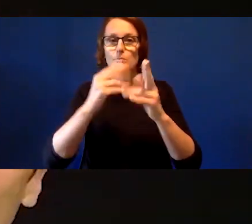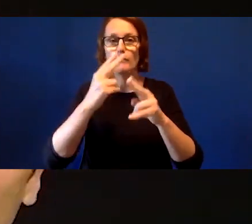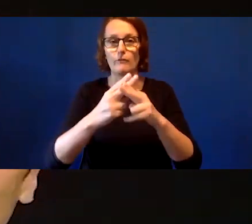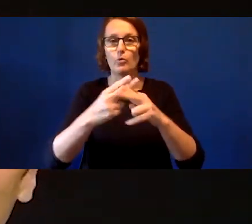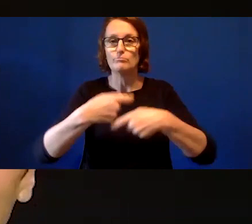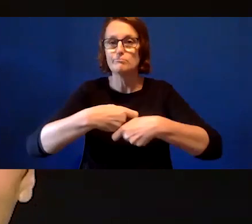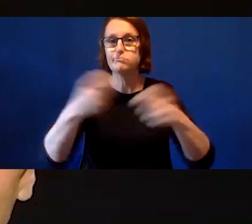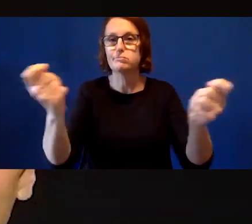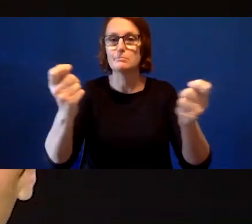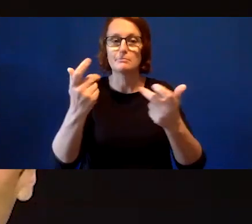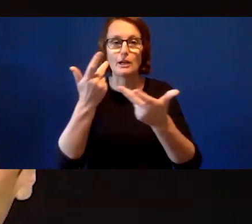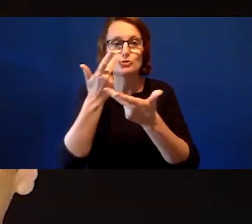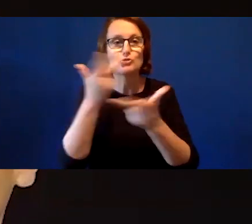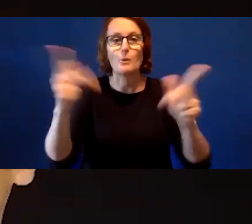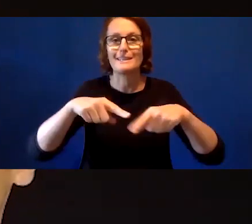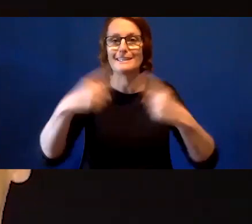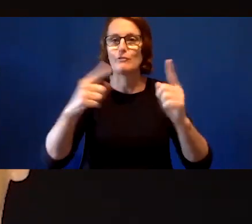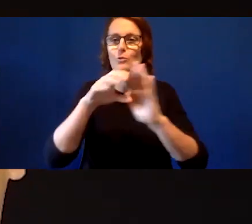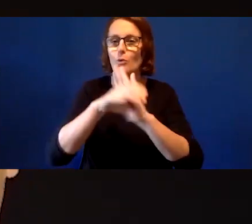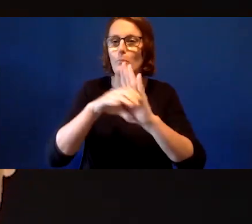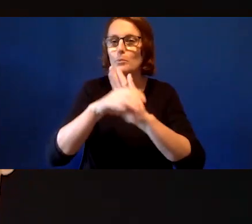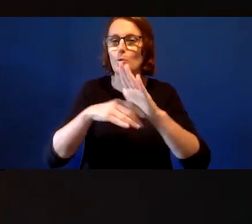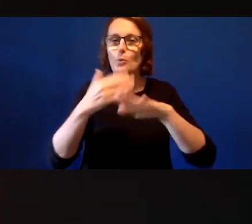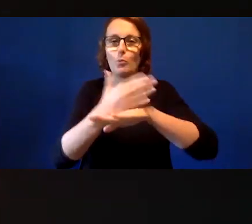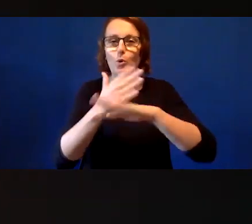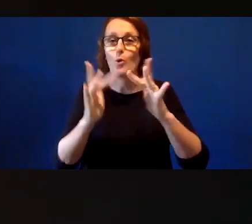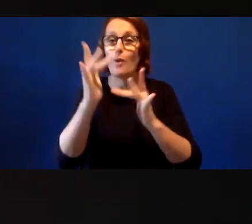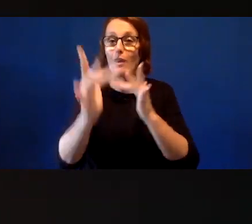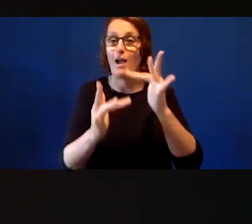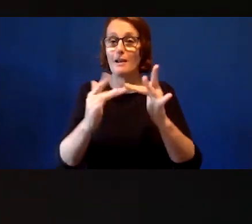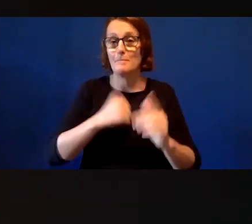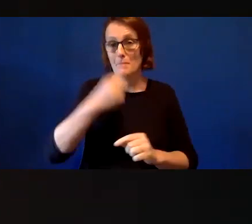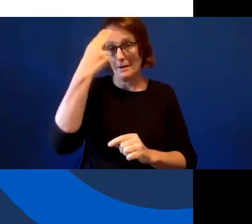My name is Kevin. I look forward to spending some time with you today.